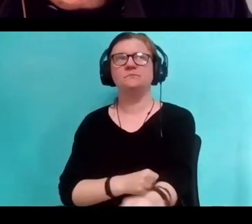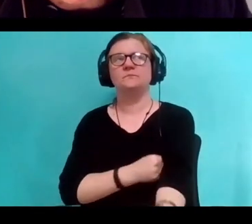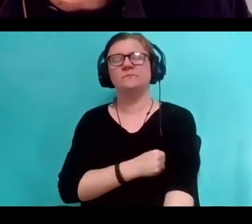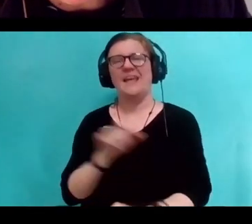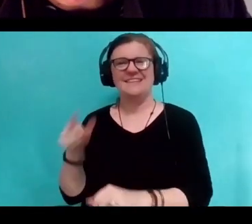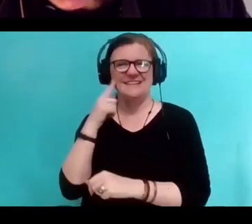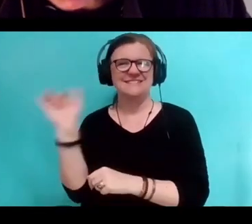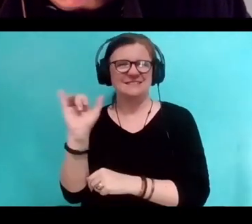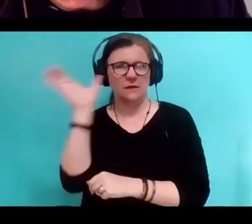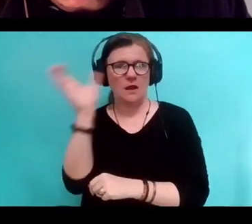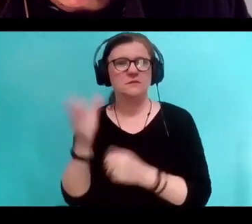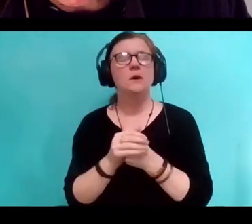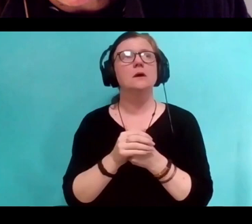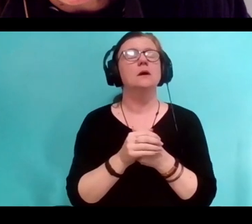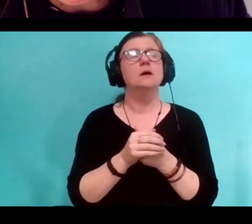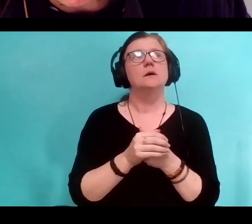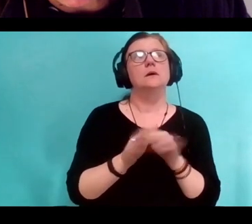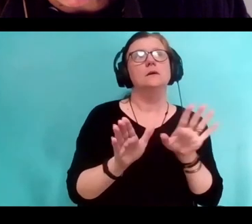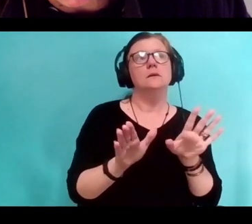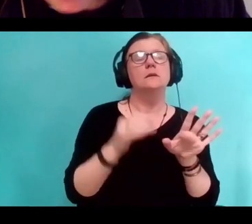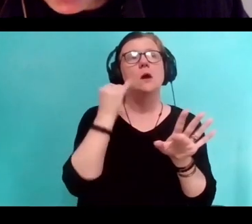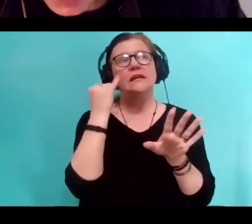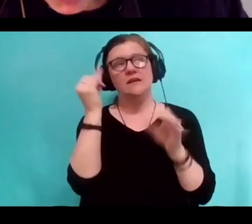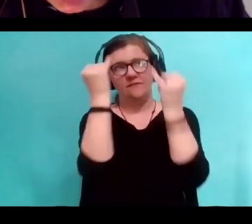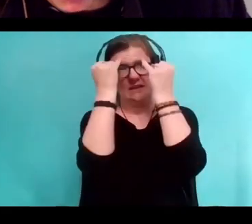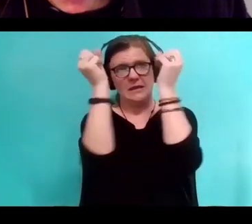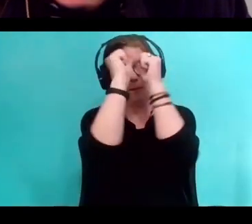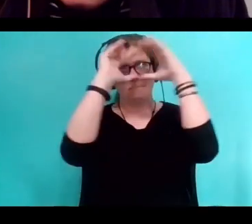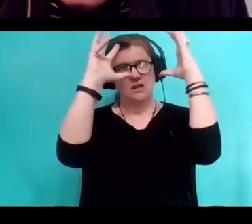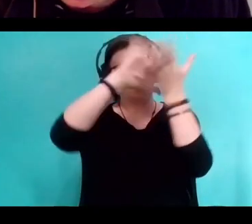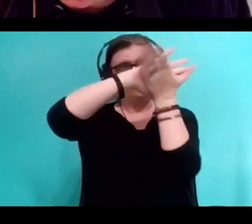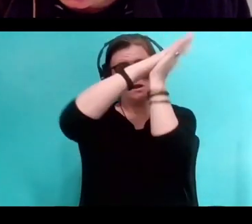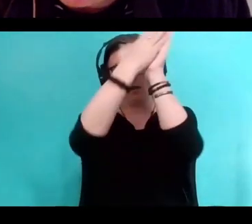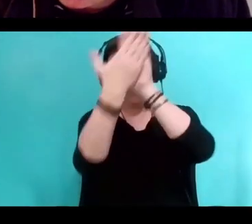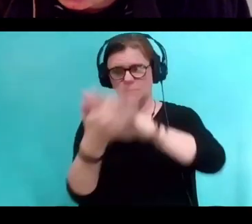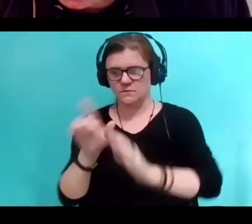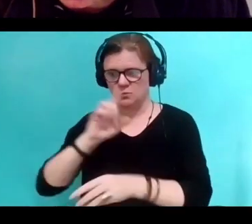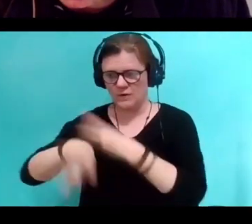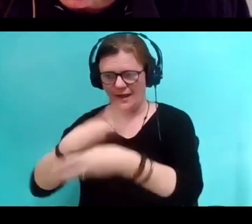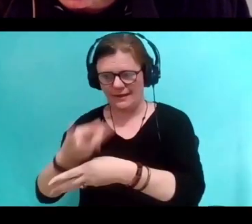Now once the imagination evolves into being, not just human beings,